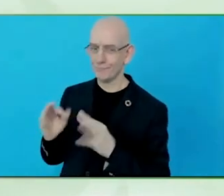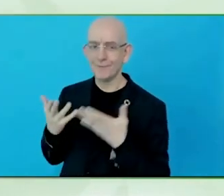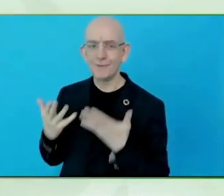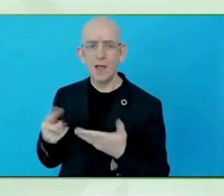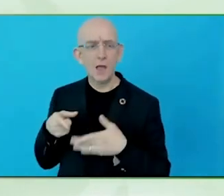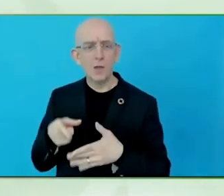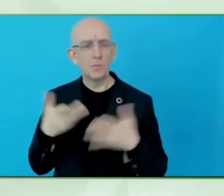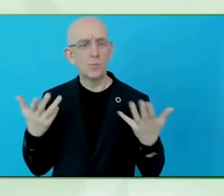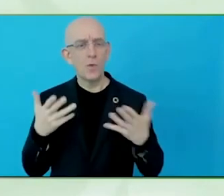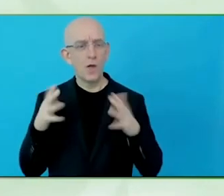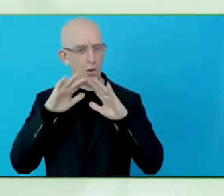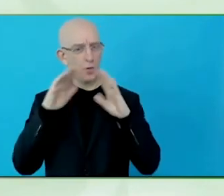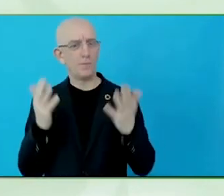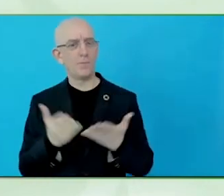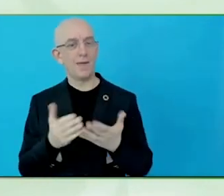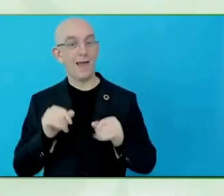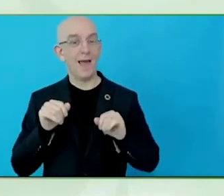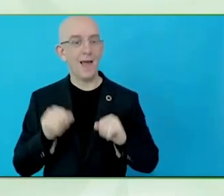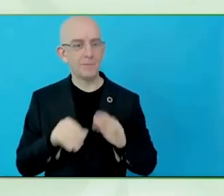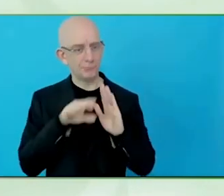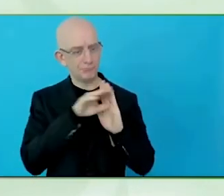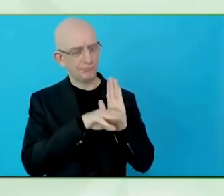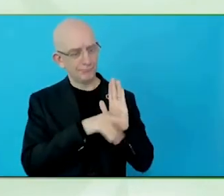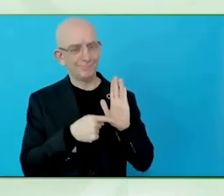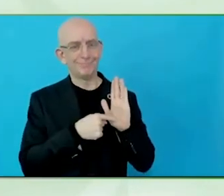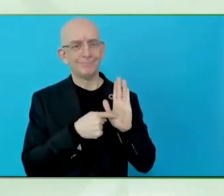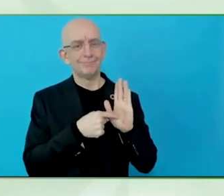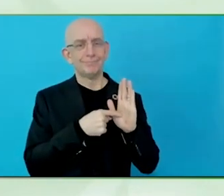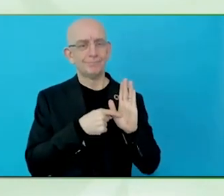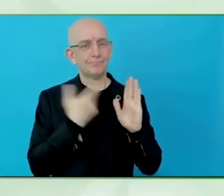because we know that there are standards that exist, there are